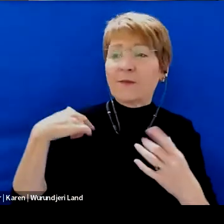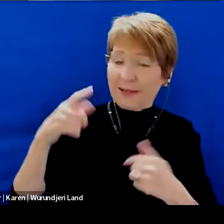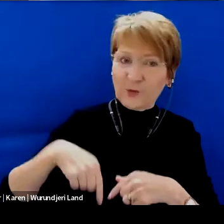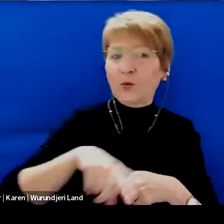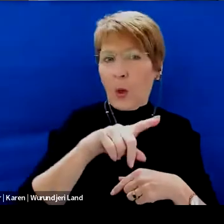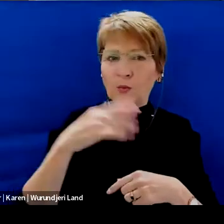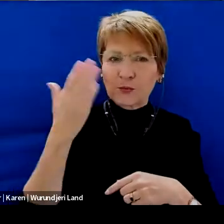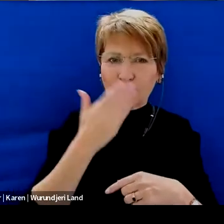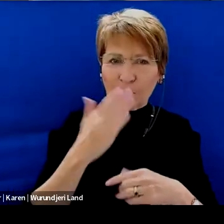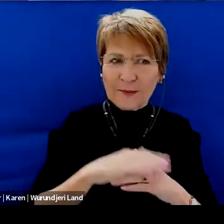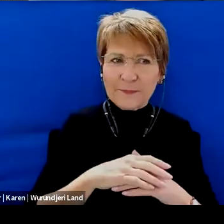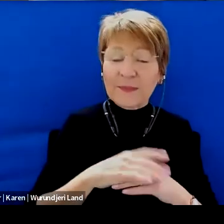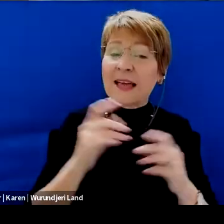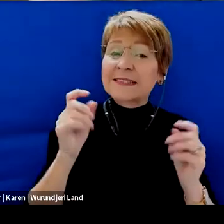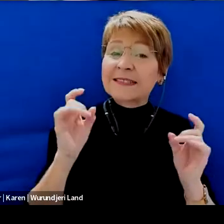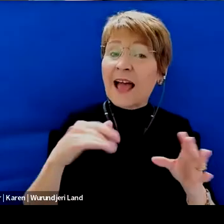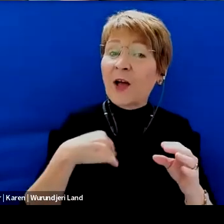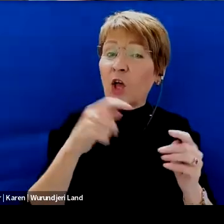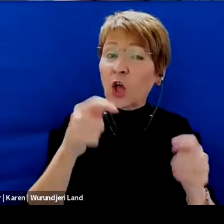I started early when I was four years old.